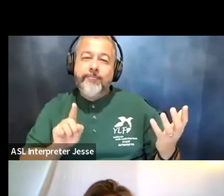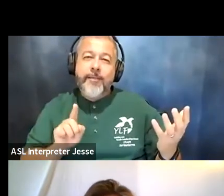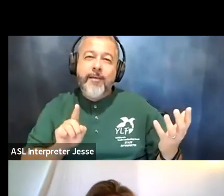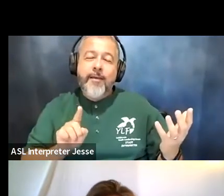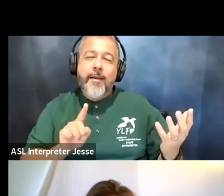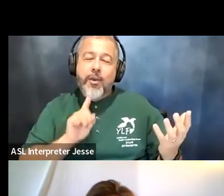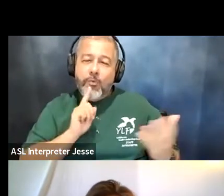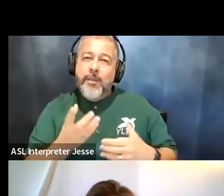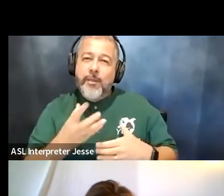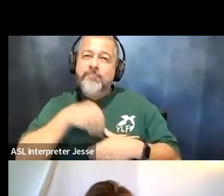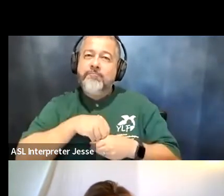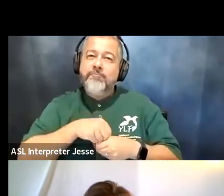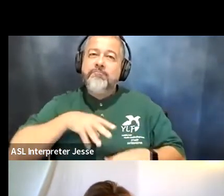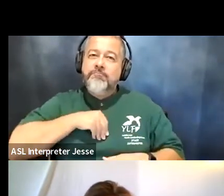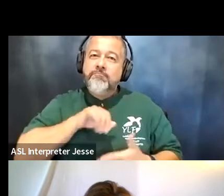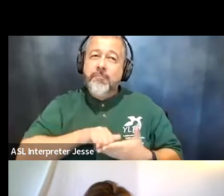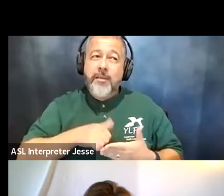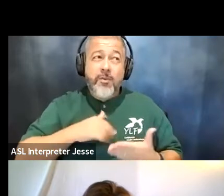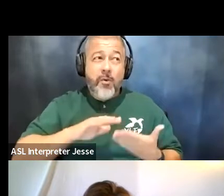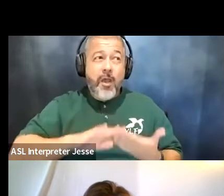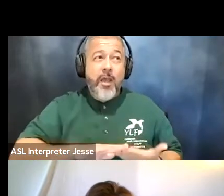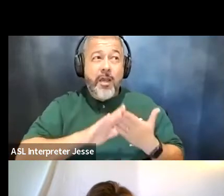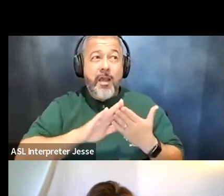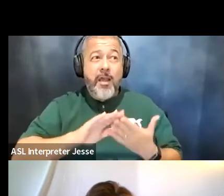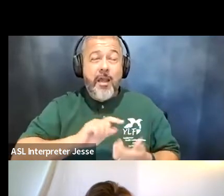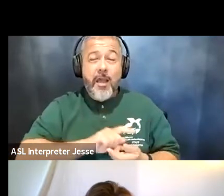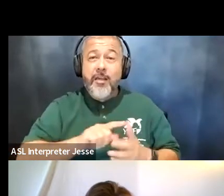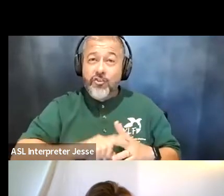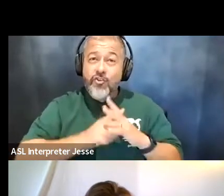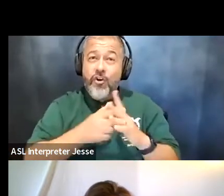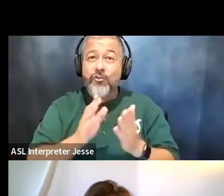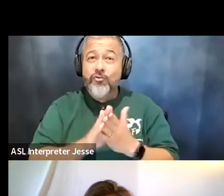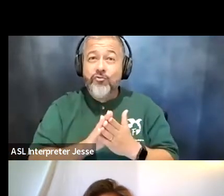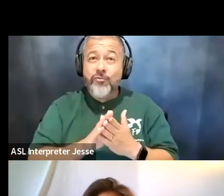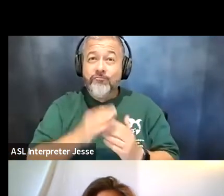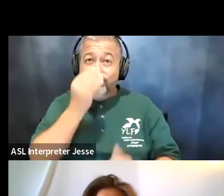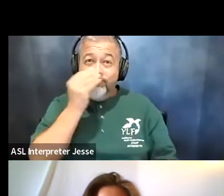and i you know started really you know slacking in my work i didn't do any of it i would just go home